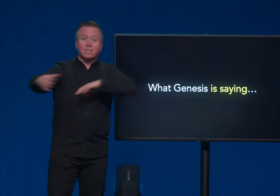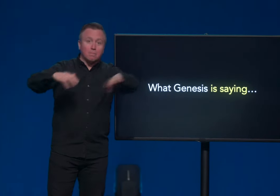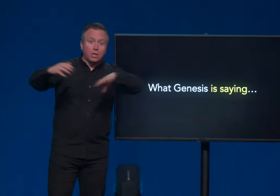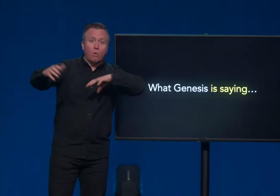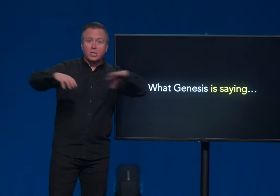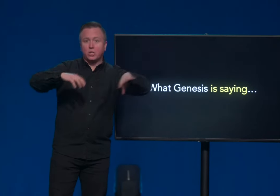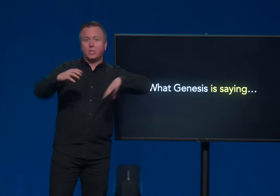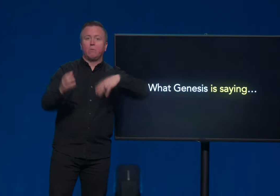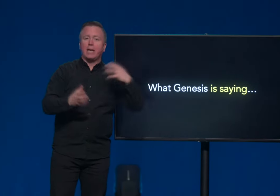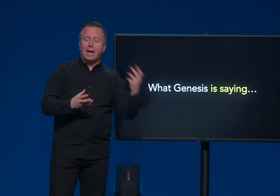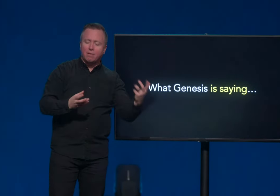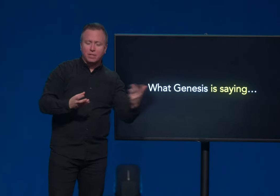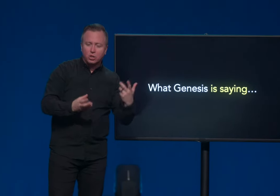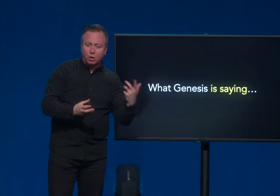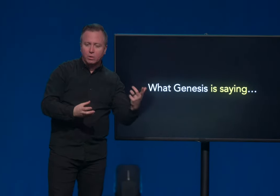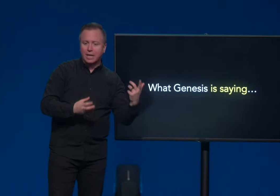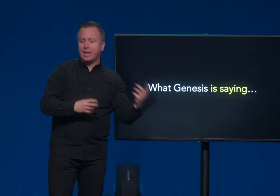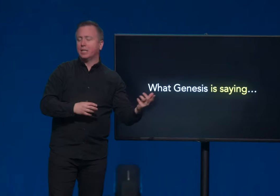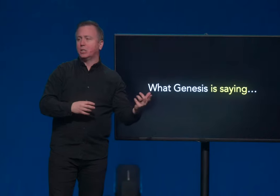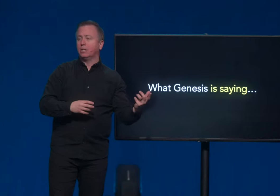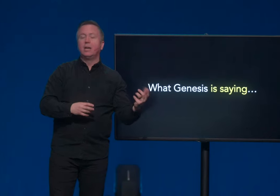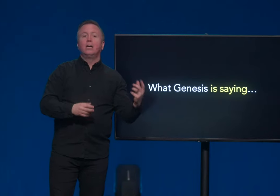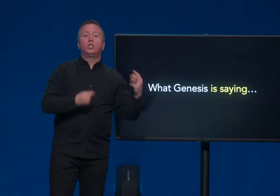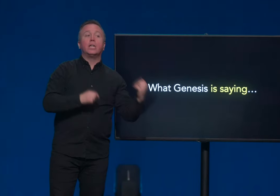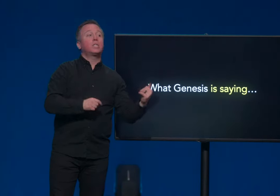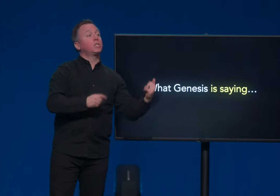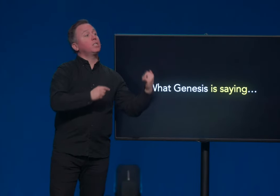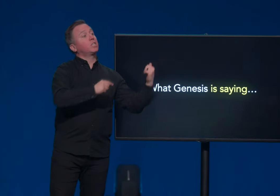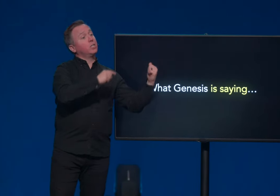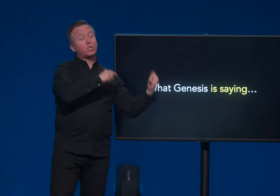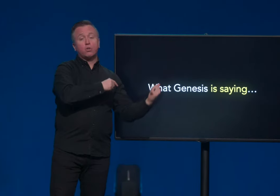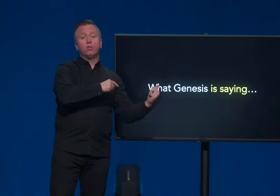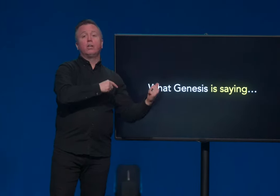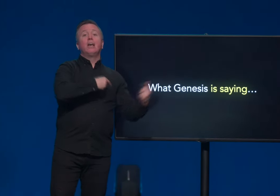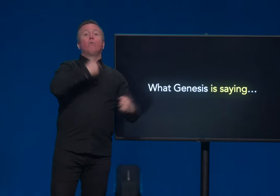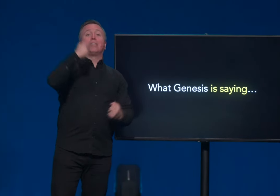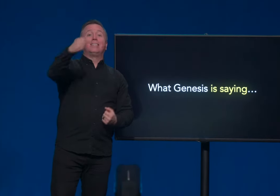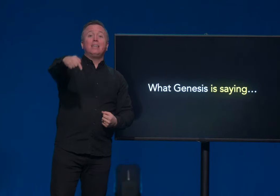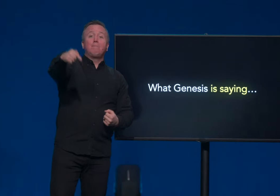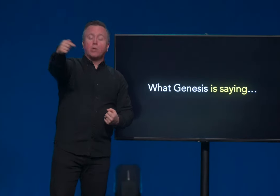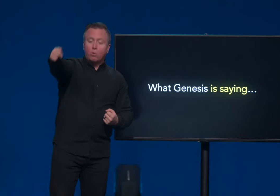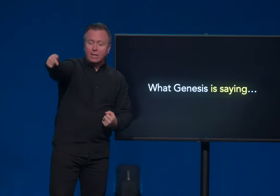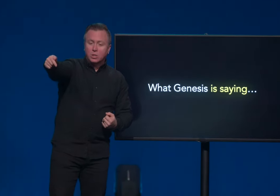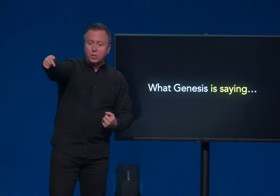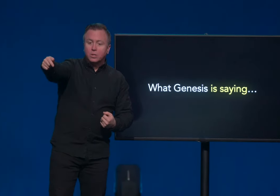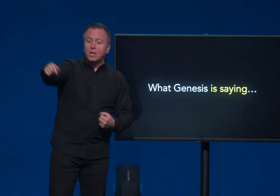than some of the questions that we have that don't get answered. Genesis is concerned with deeper questions